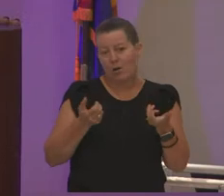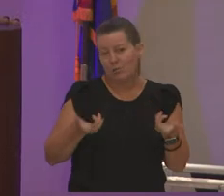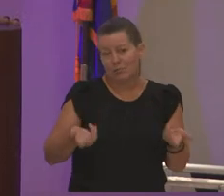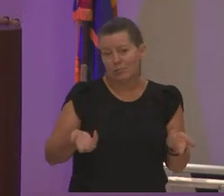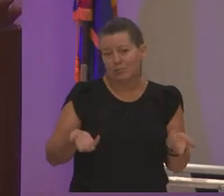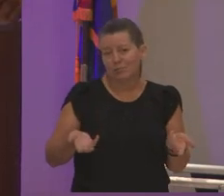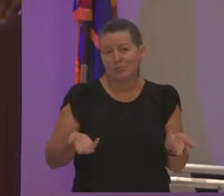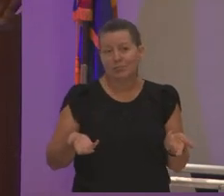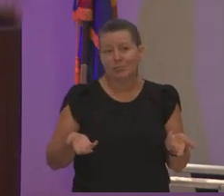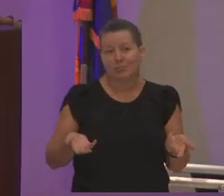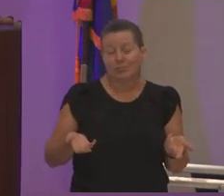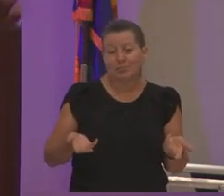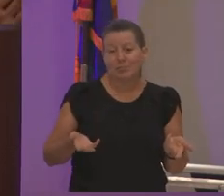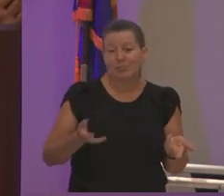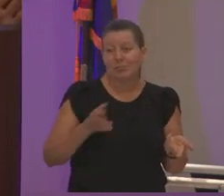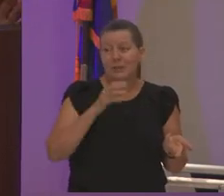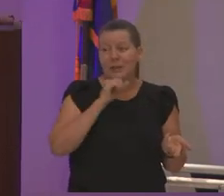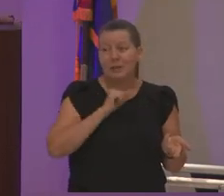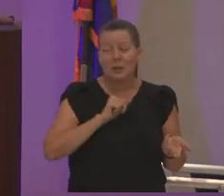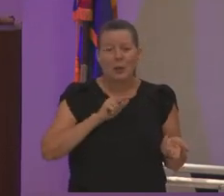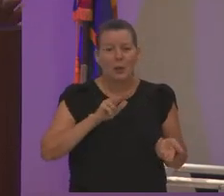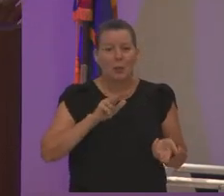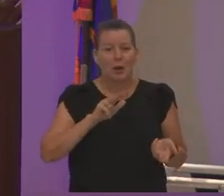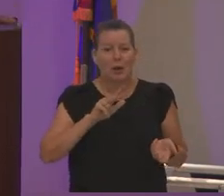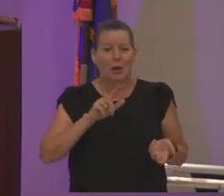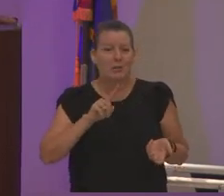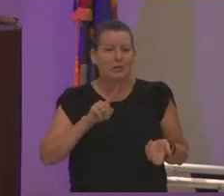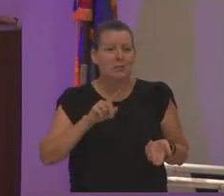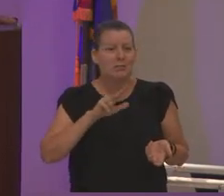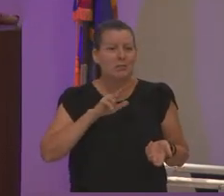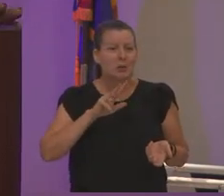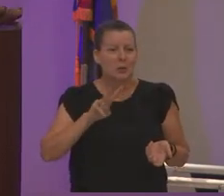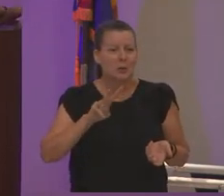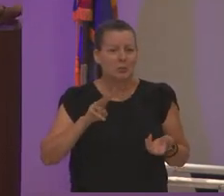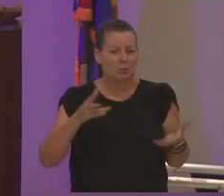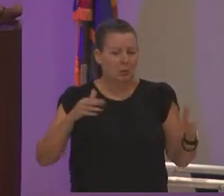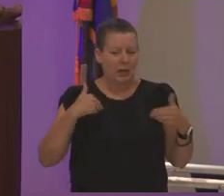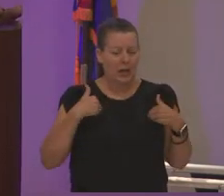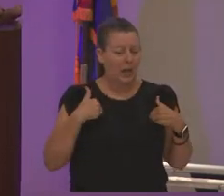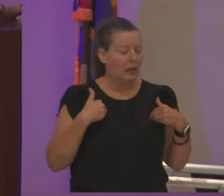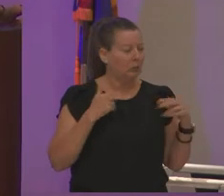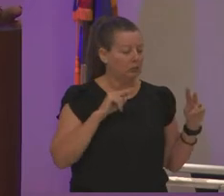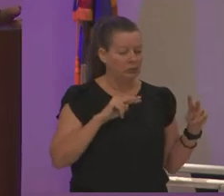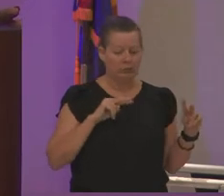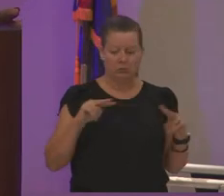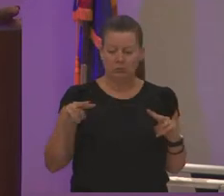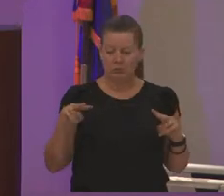and at 31 32 i had all that and i looked around and i said is this all there is i mean you know